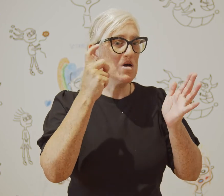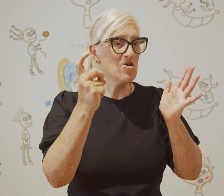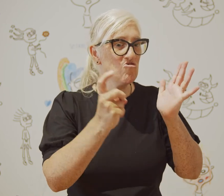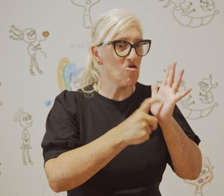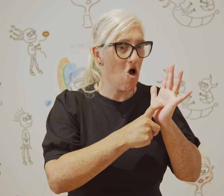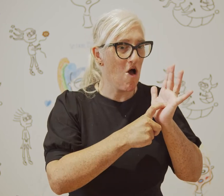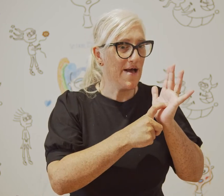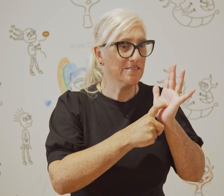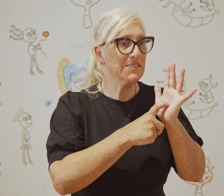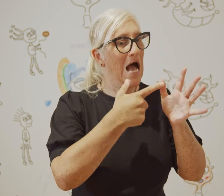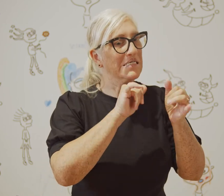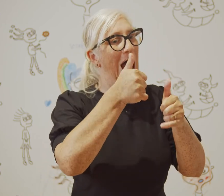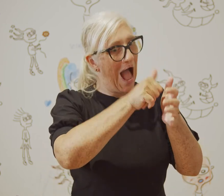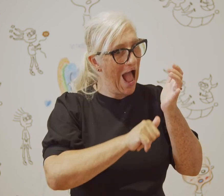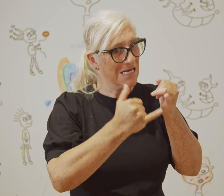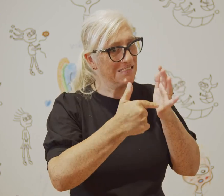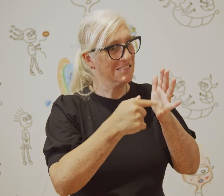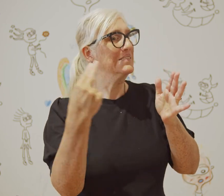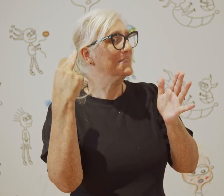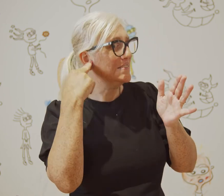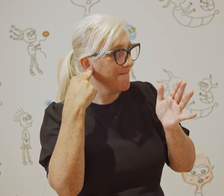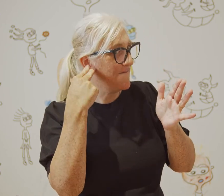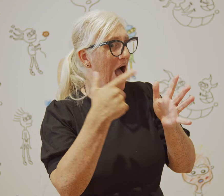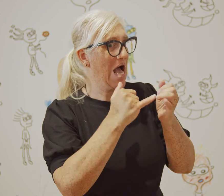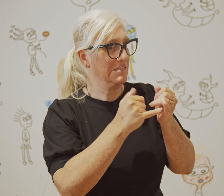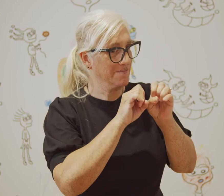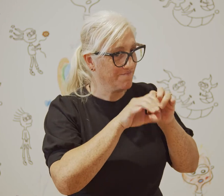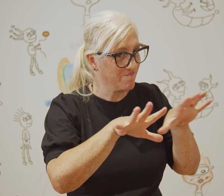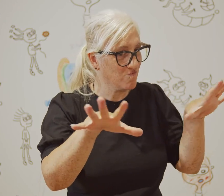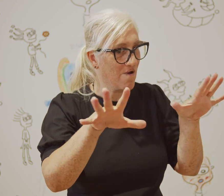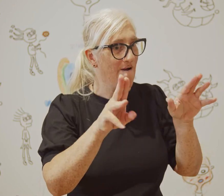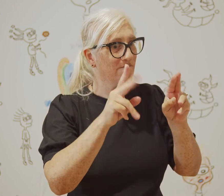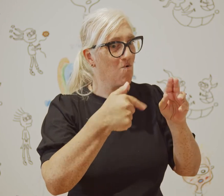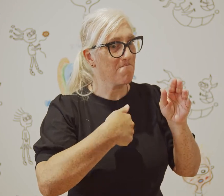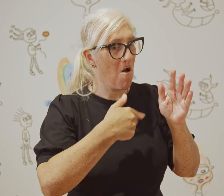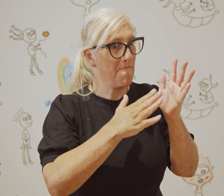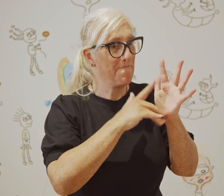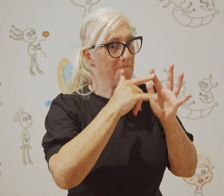Moving forward I hope to be recognised as a Deaf artist and to continue